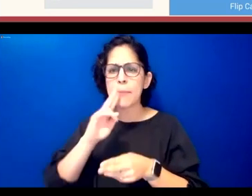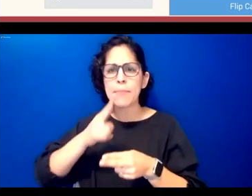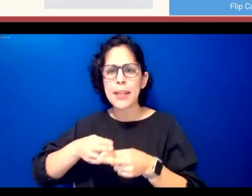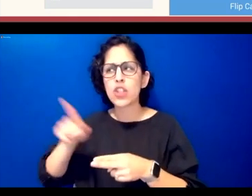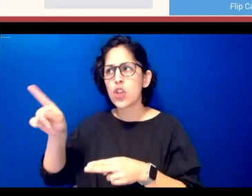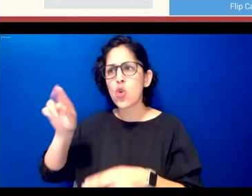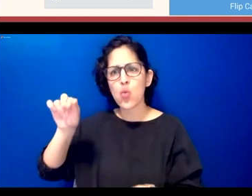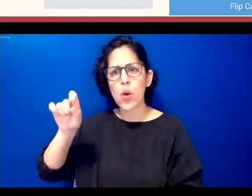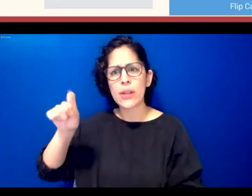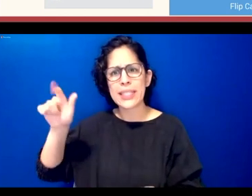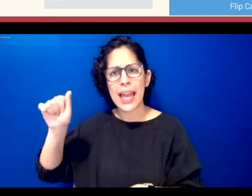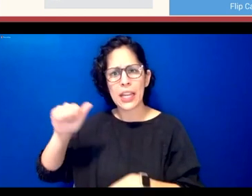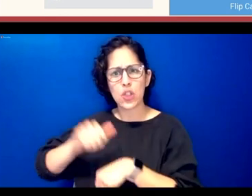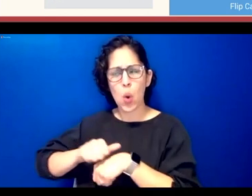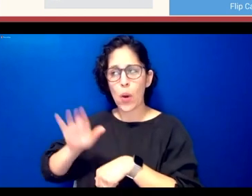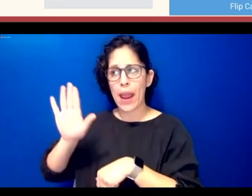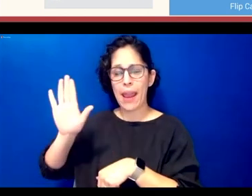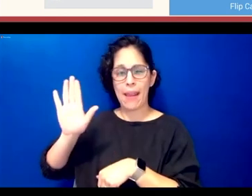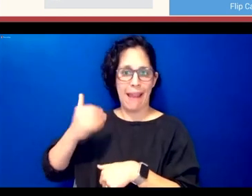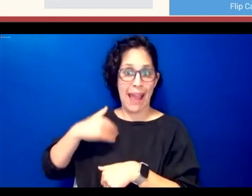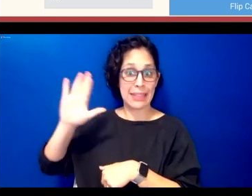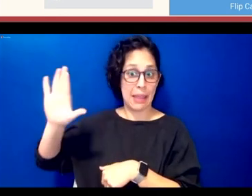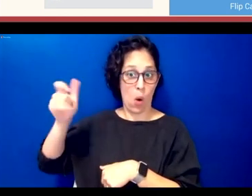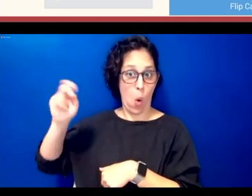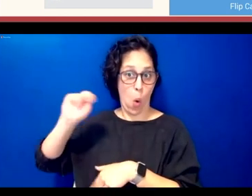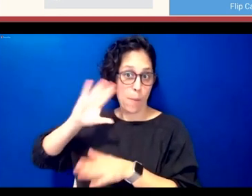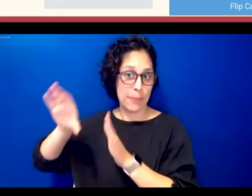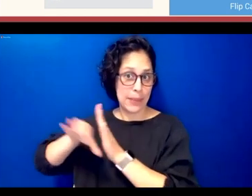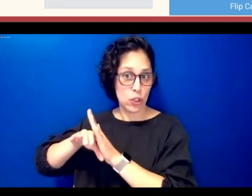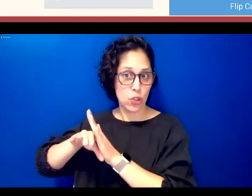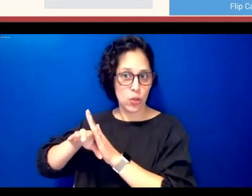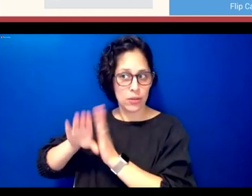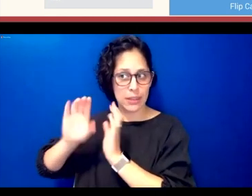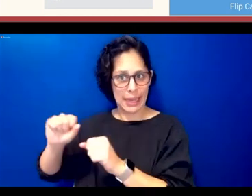stock images for these products and they did provide a lot of stock images but we tried